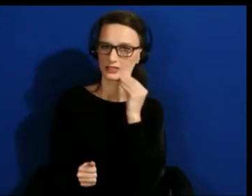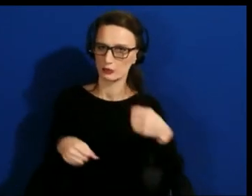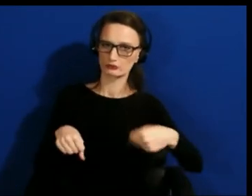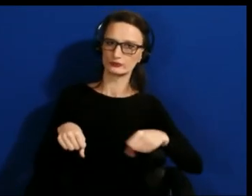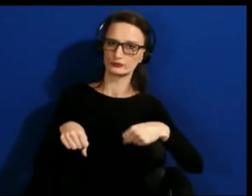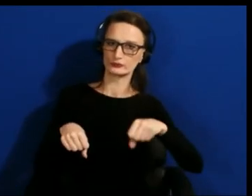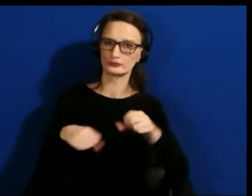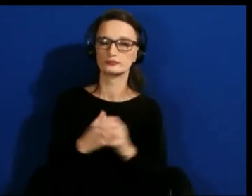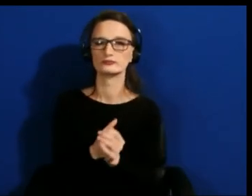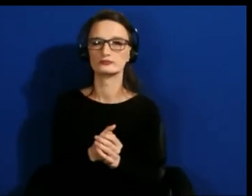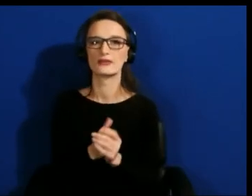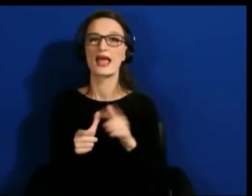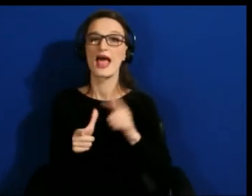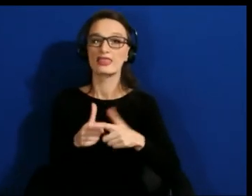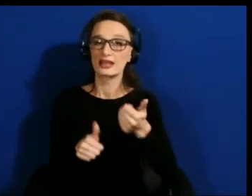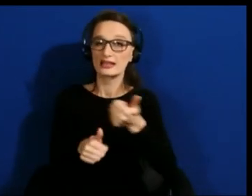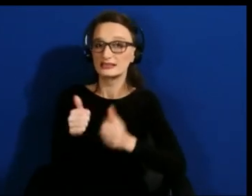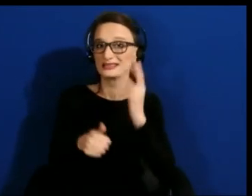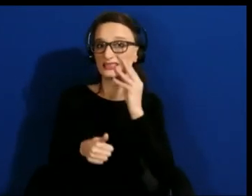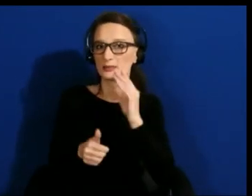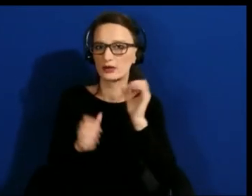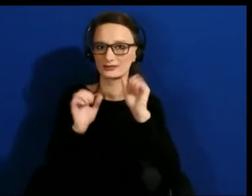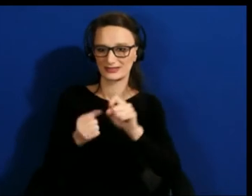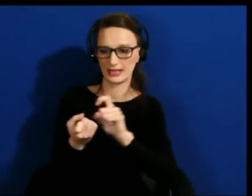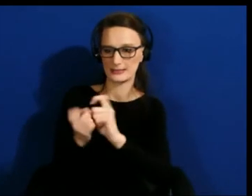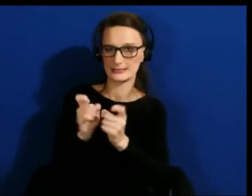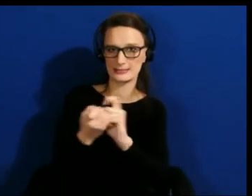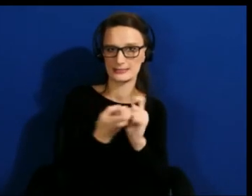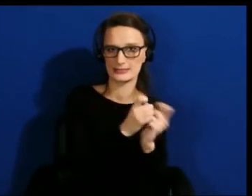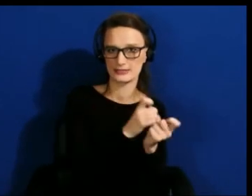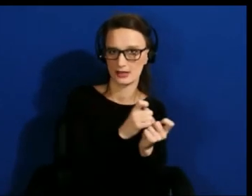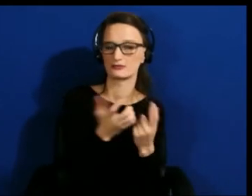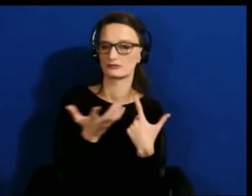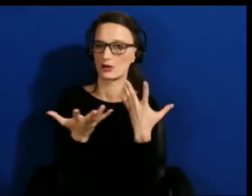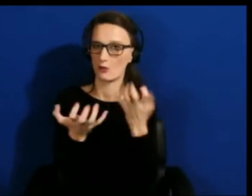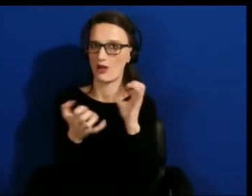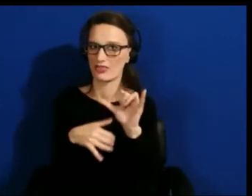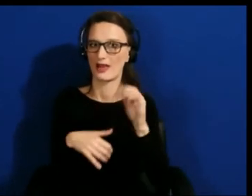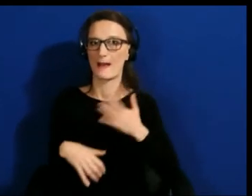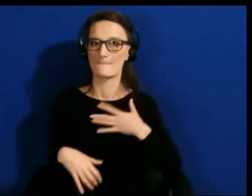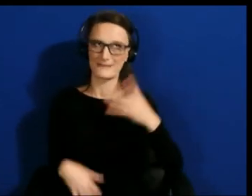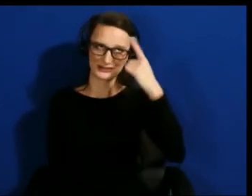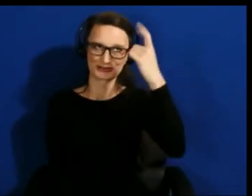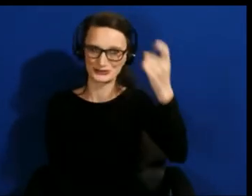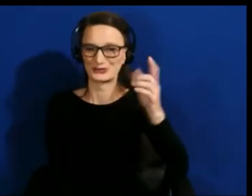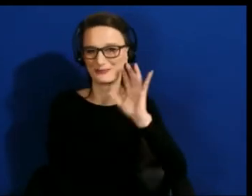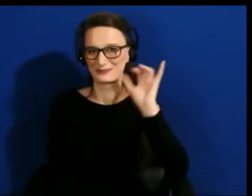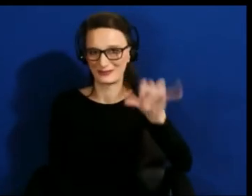That's my dream is that in this immersive environment that we would be able to make